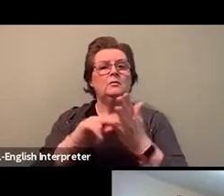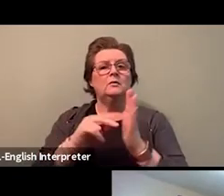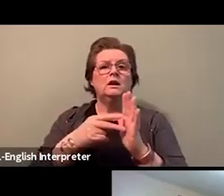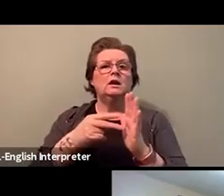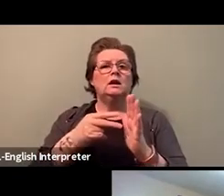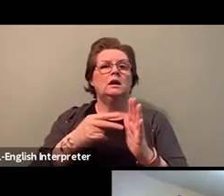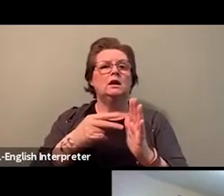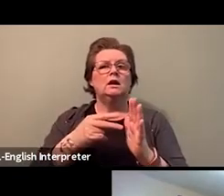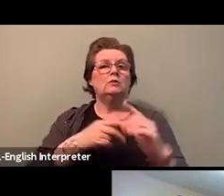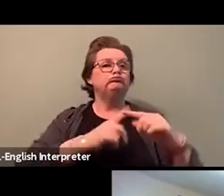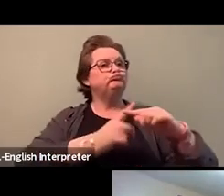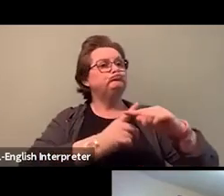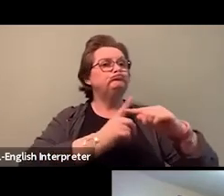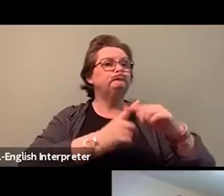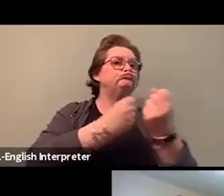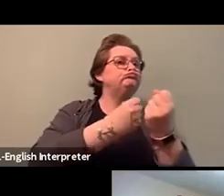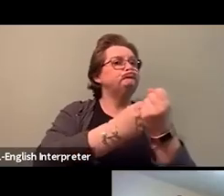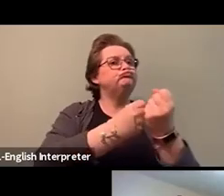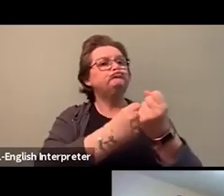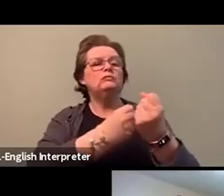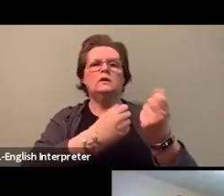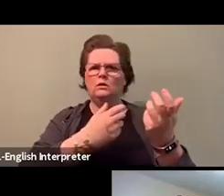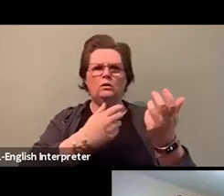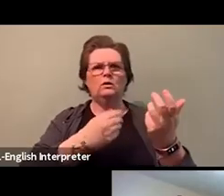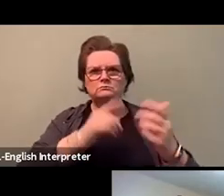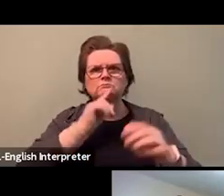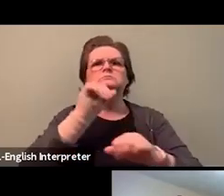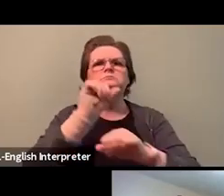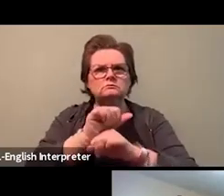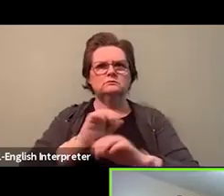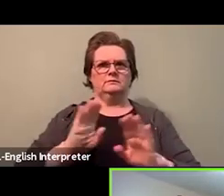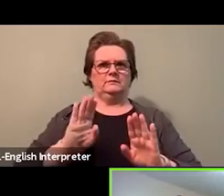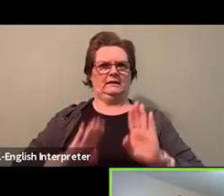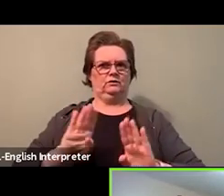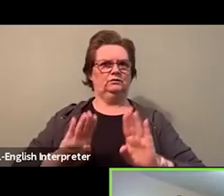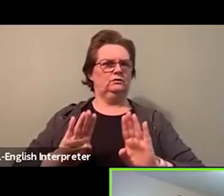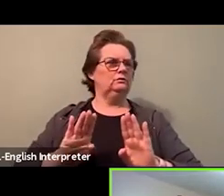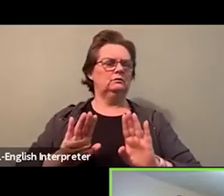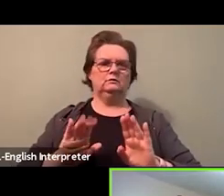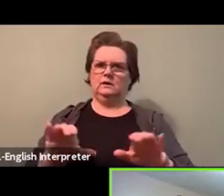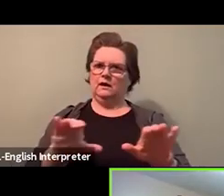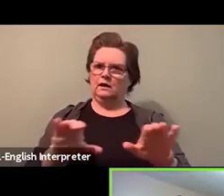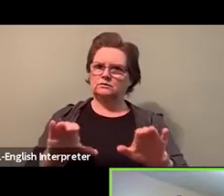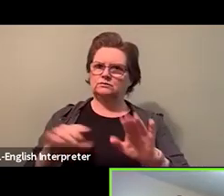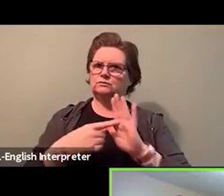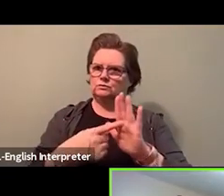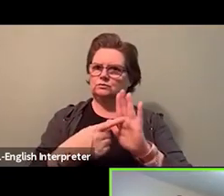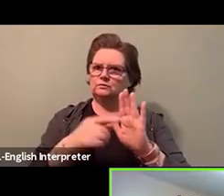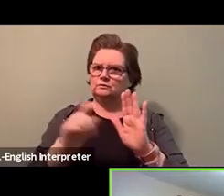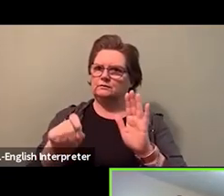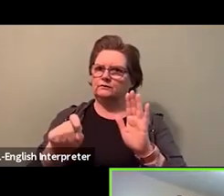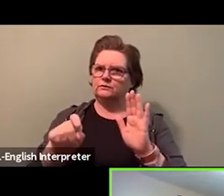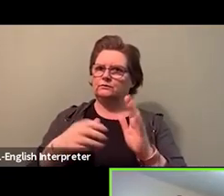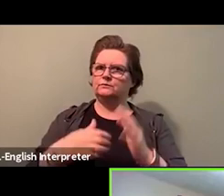to show your support, to help make the difference? And thank you so much for pulling those two together